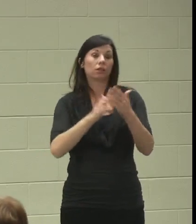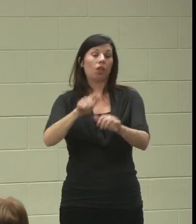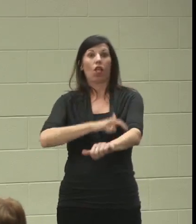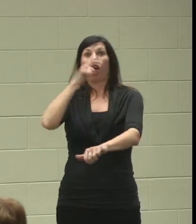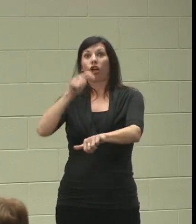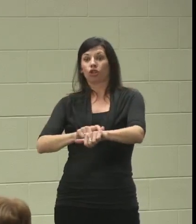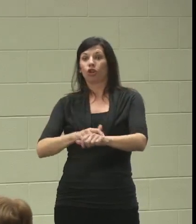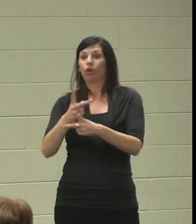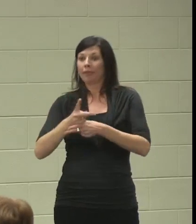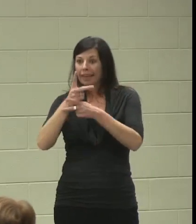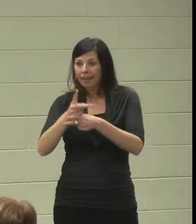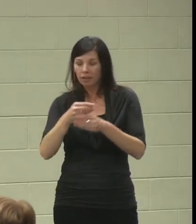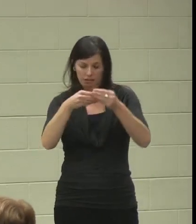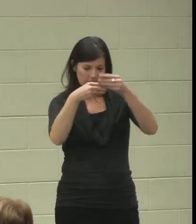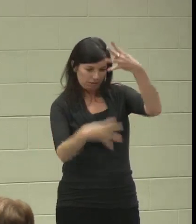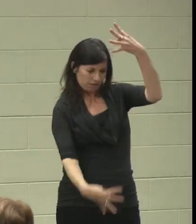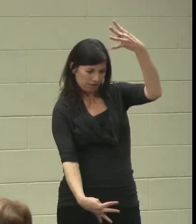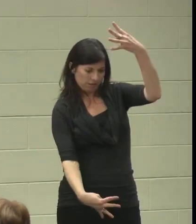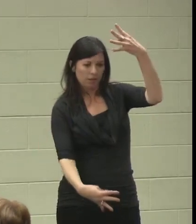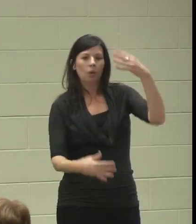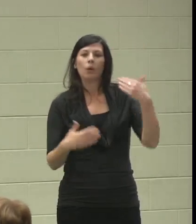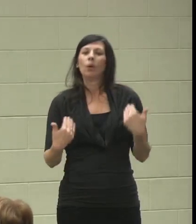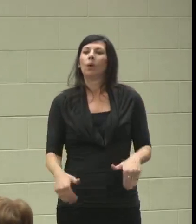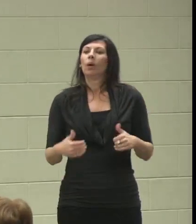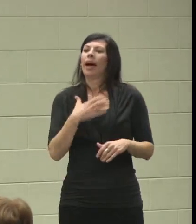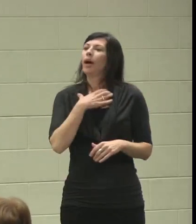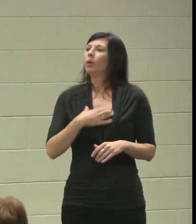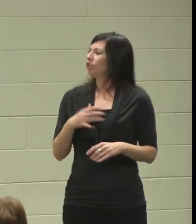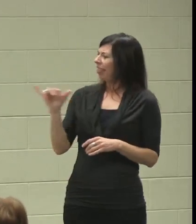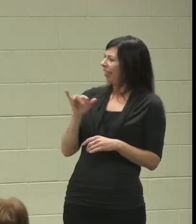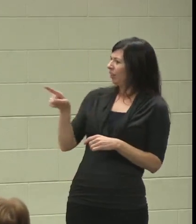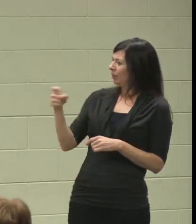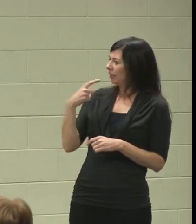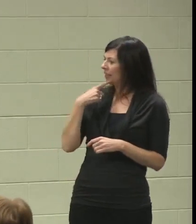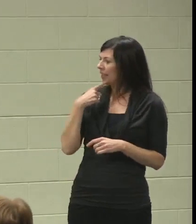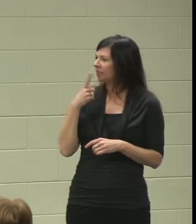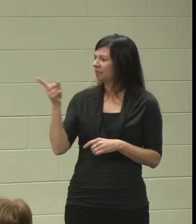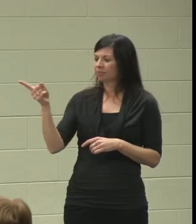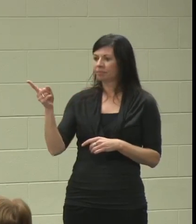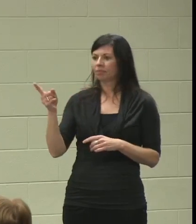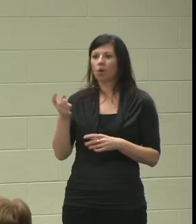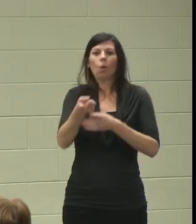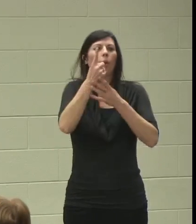and there's so many things that I wish they had like other panelists have said, a whole bucket,